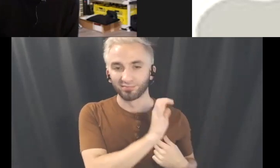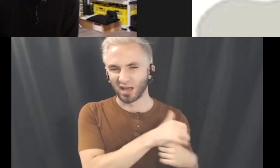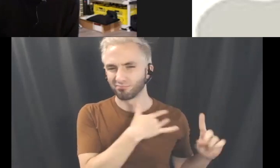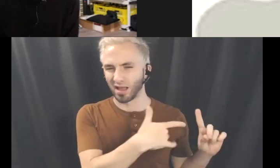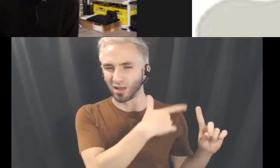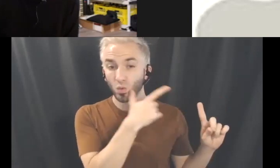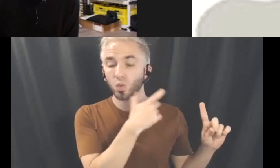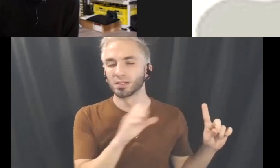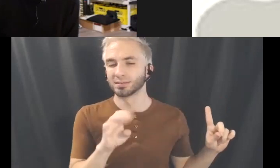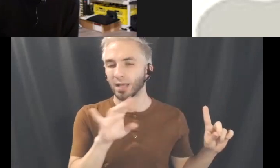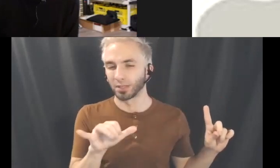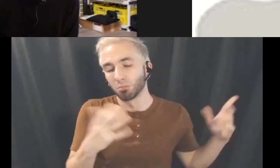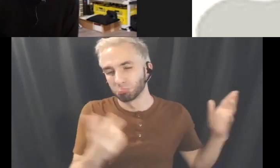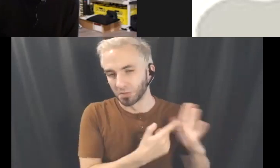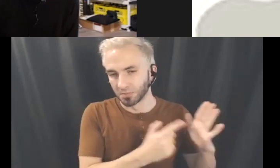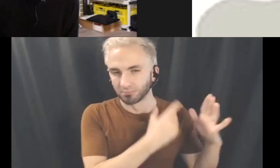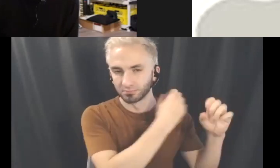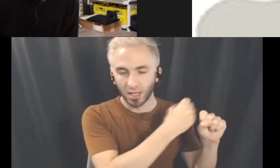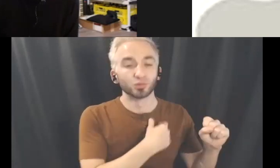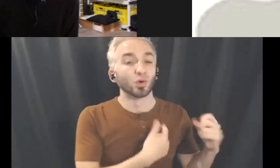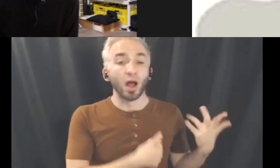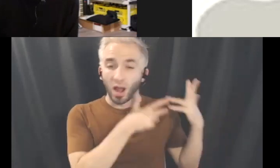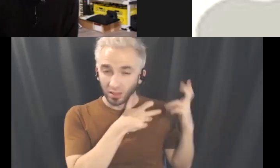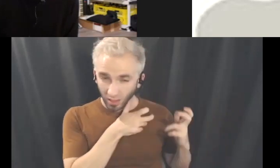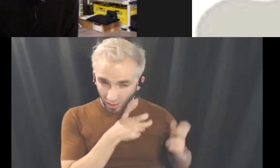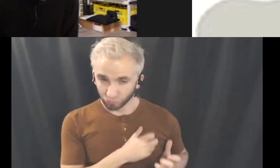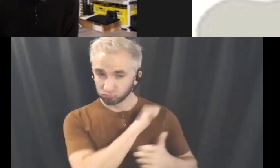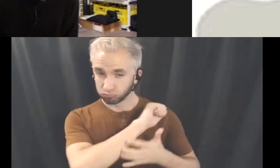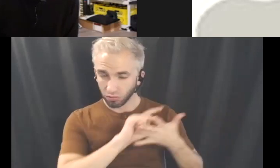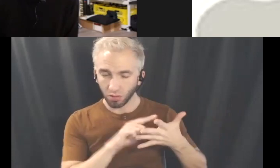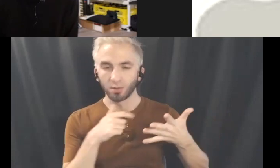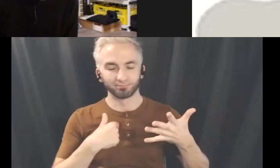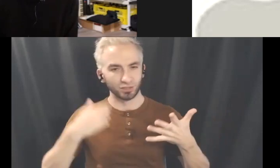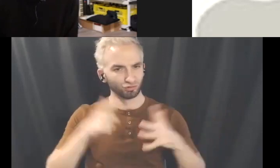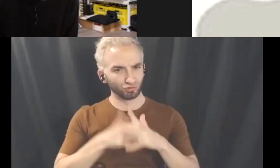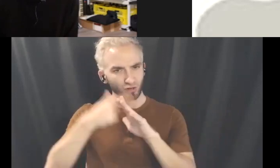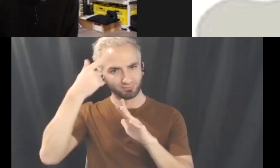of times and I've listened through them and I marked the time where interesting sound